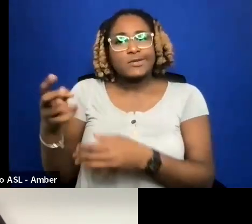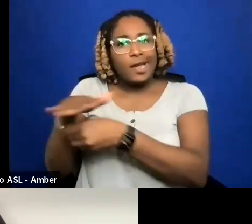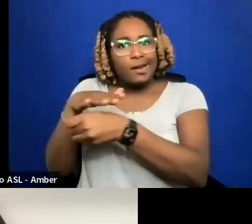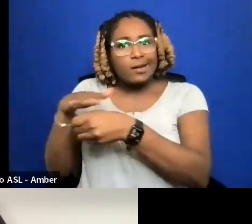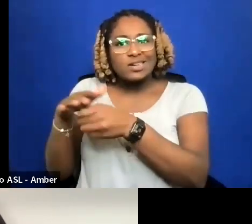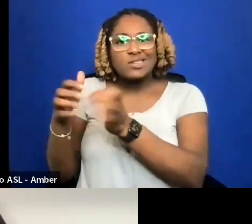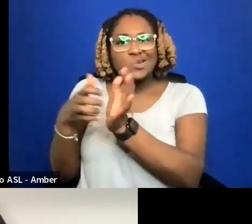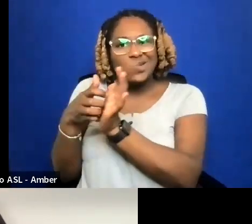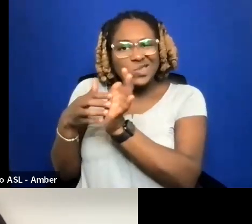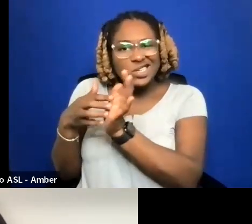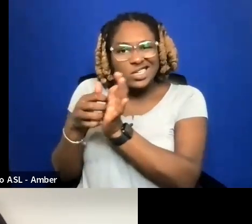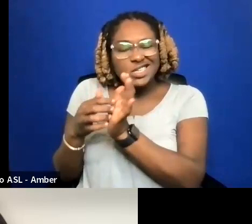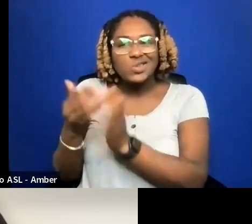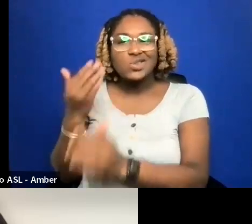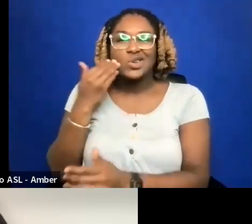THAT ARE PROBLEMATIC.